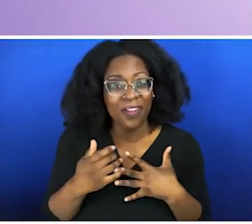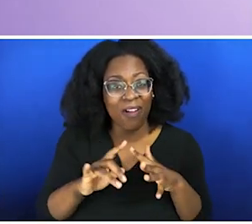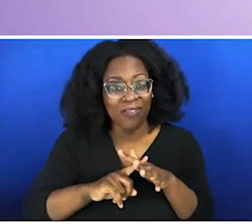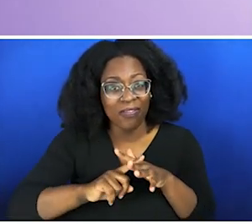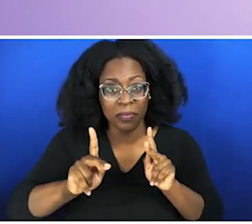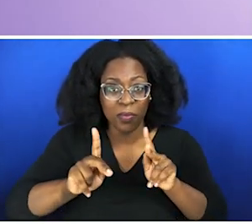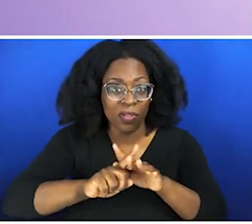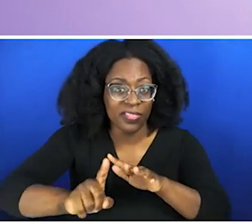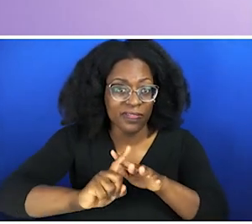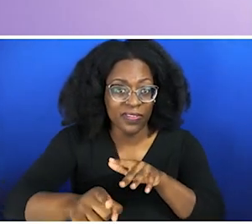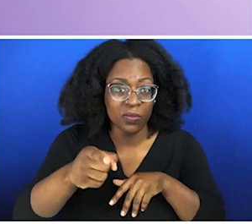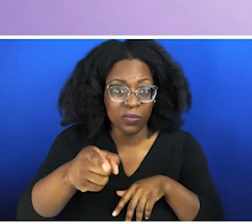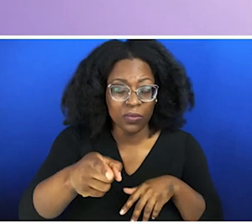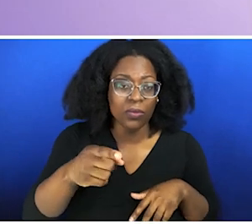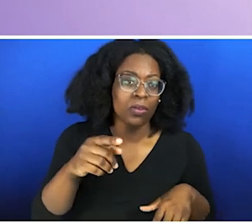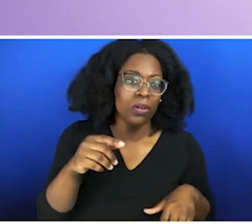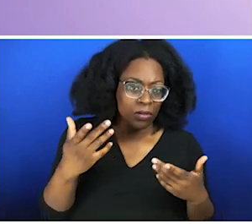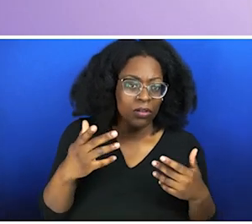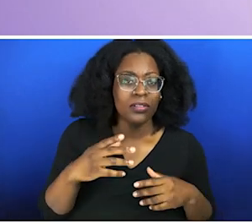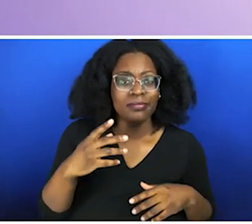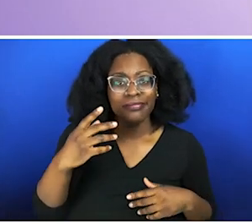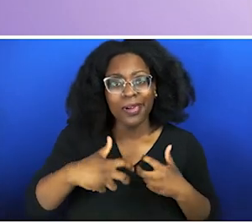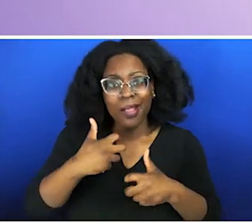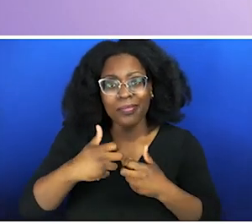when we're having discussions about racism and allyship, come up. Because when you have